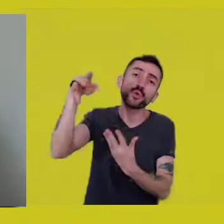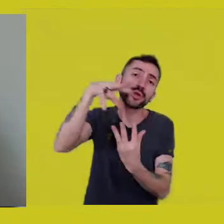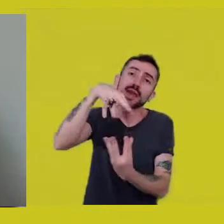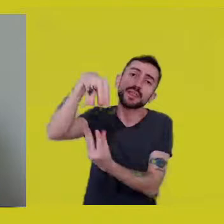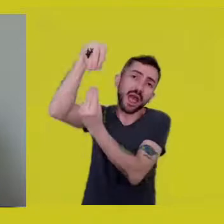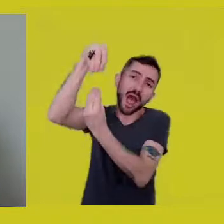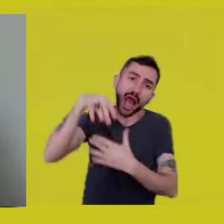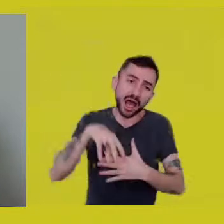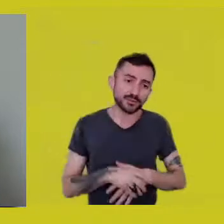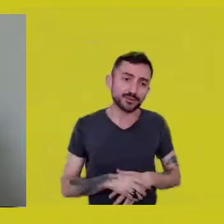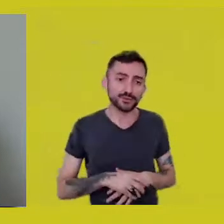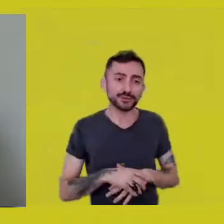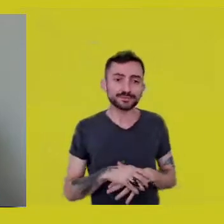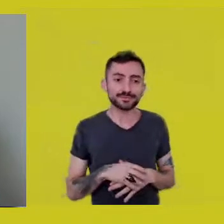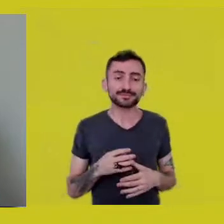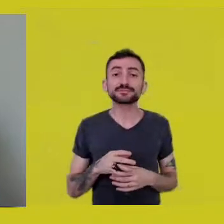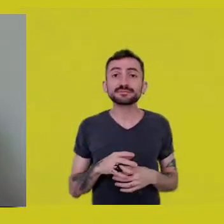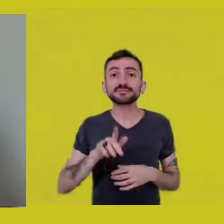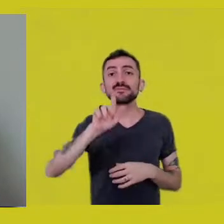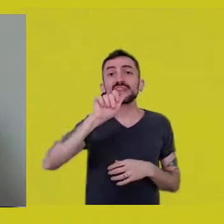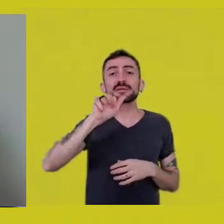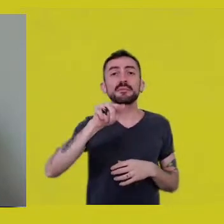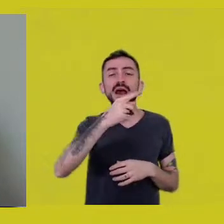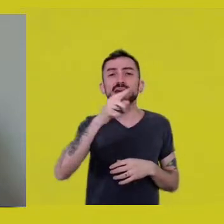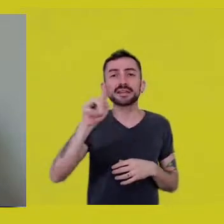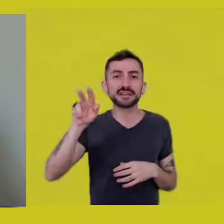Saying that Guimarães Rosa wasn’t enchanted when he was alive